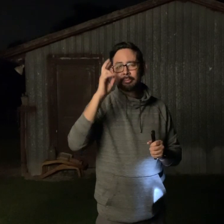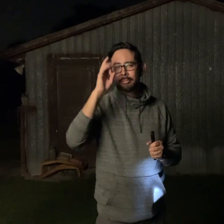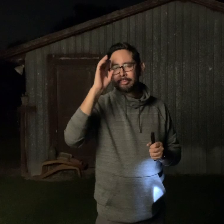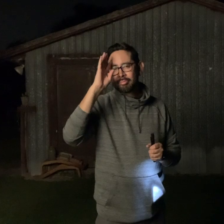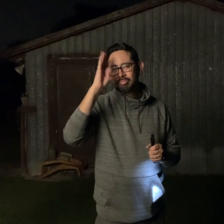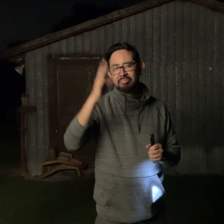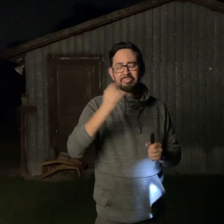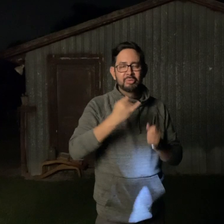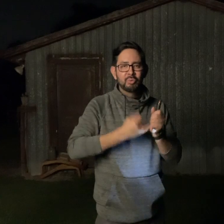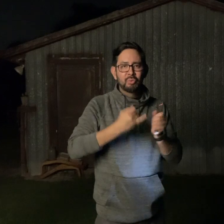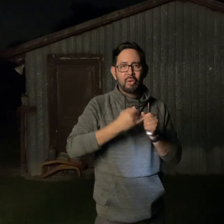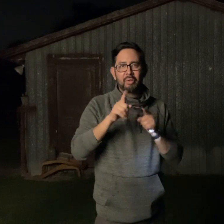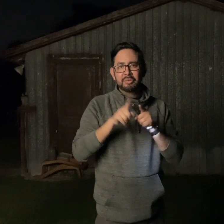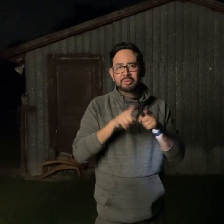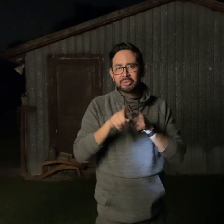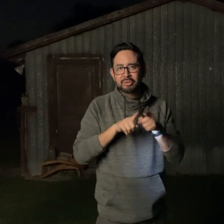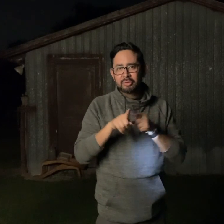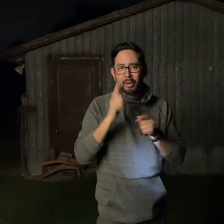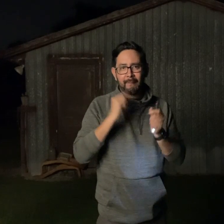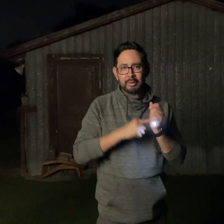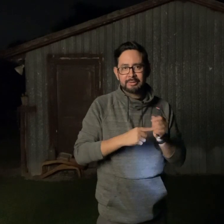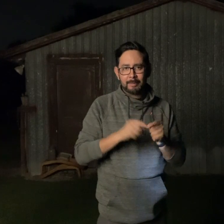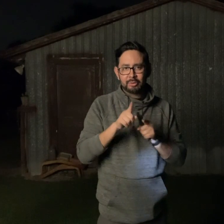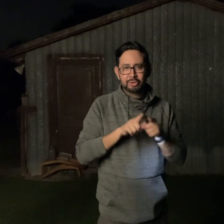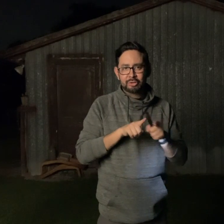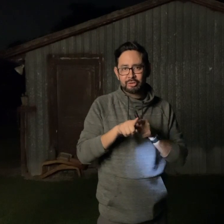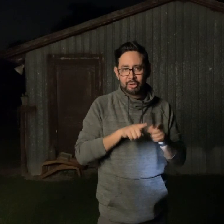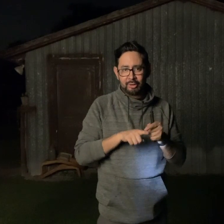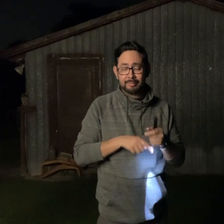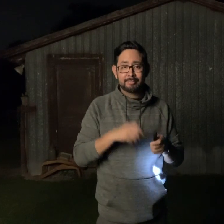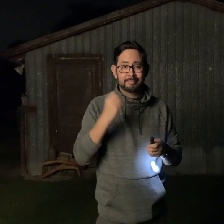and show you what it looks like to creatively draw a star for example.